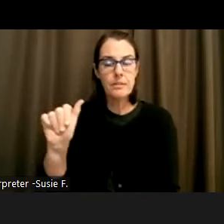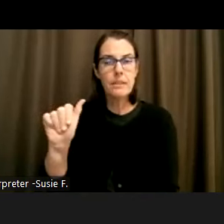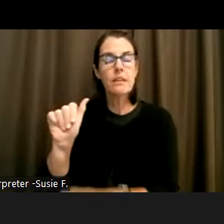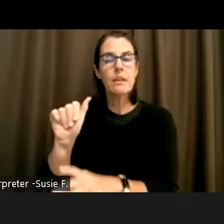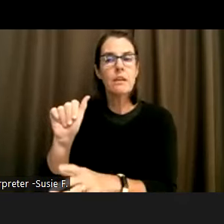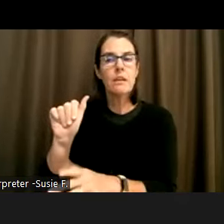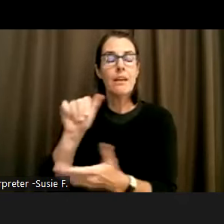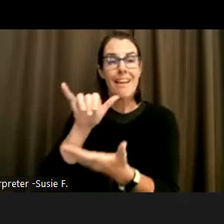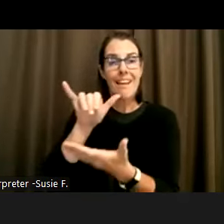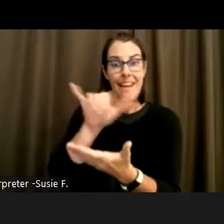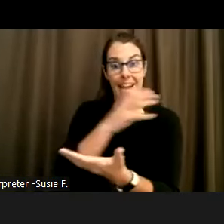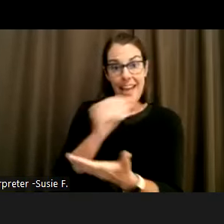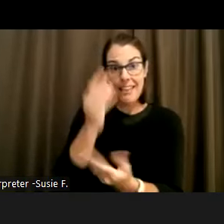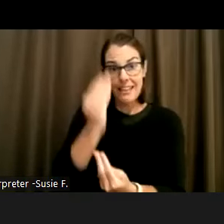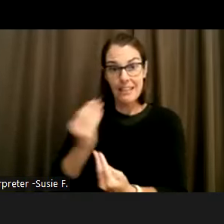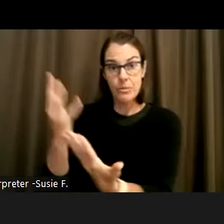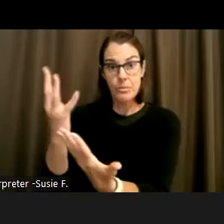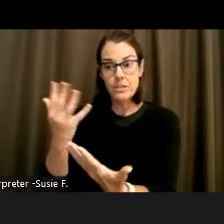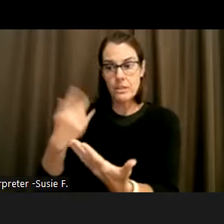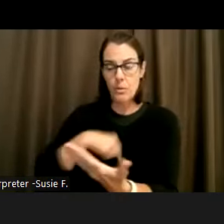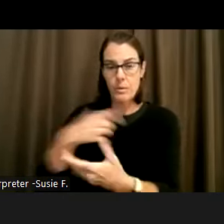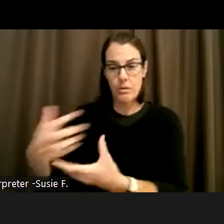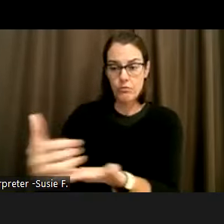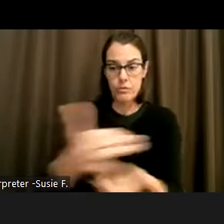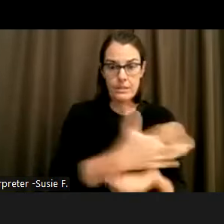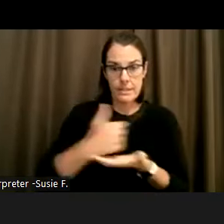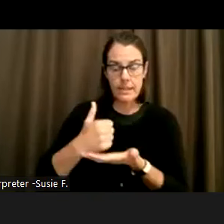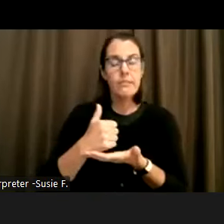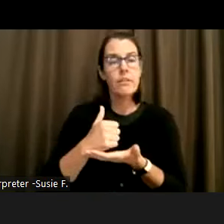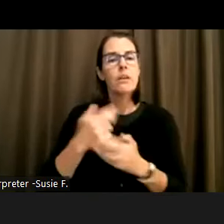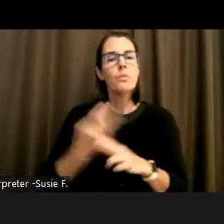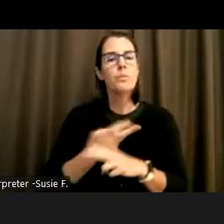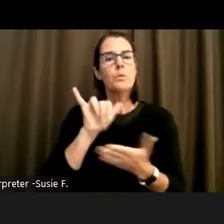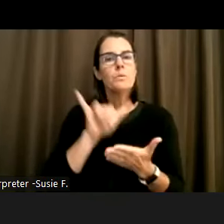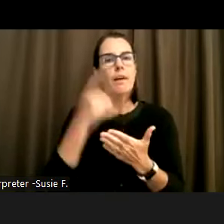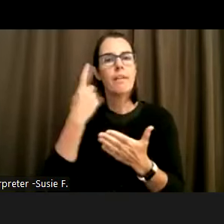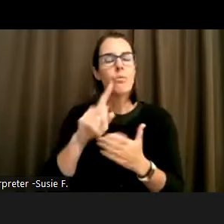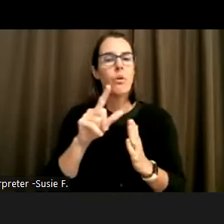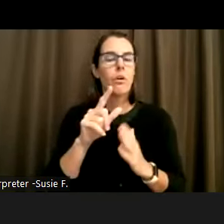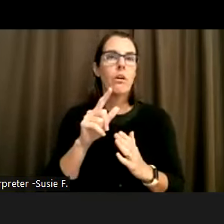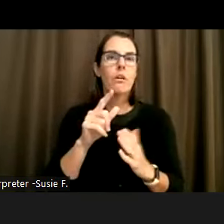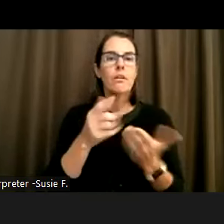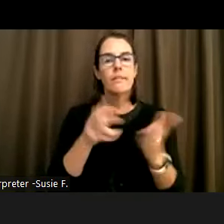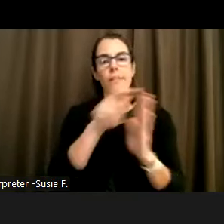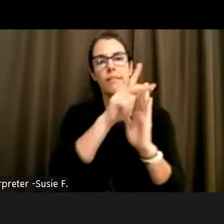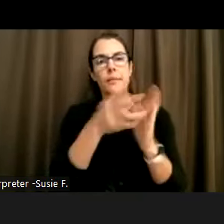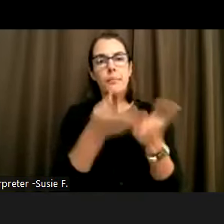public policy issues which should be addressed.